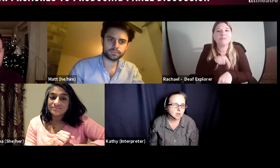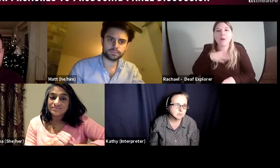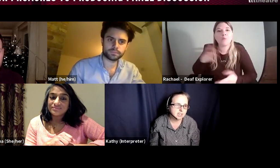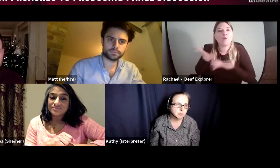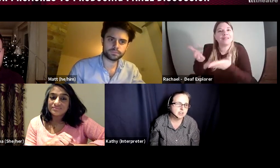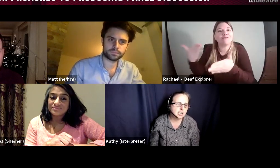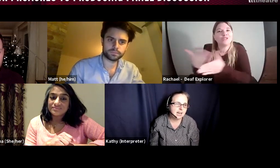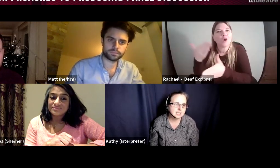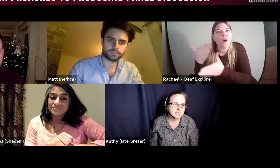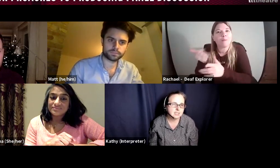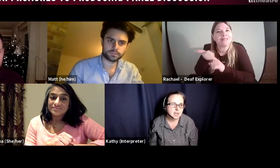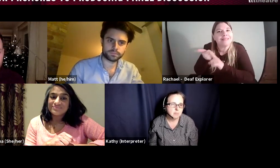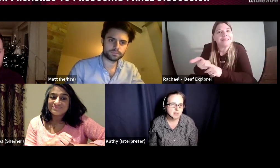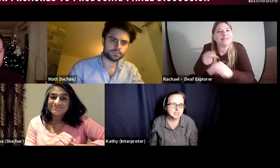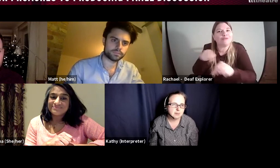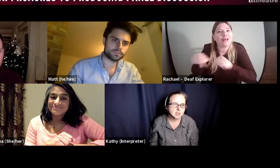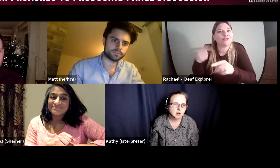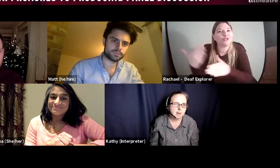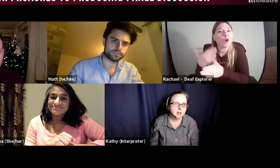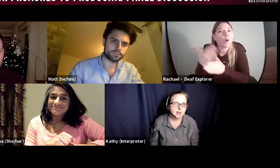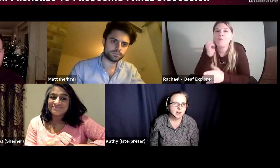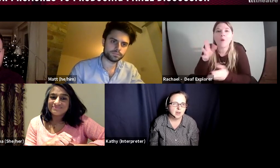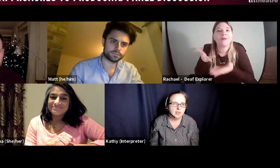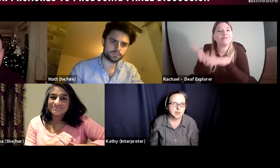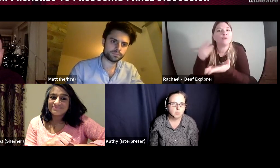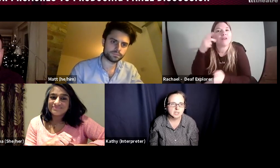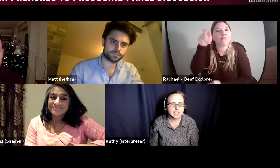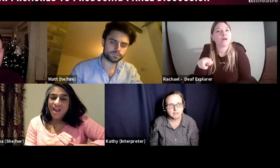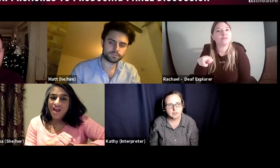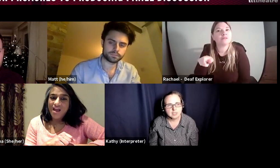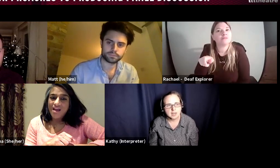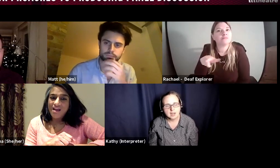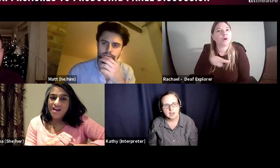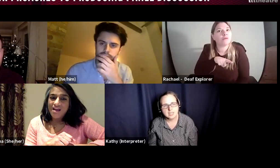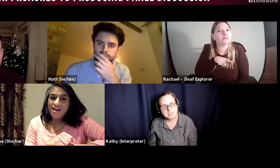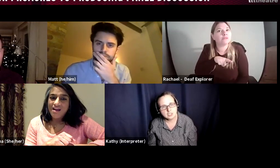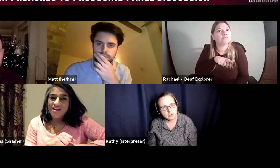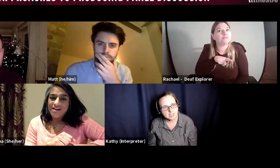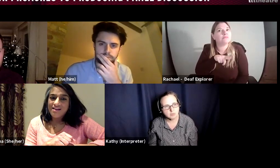deaf professional actors, but at the same time they would not give an assistant director role to